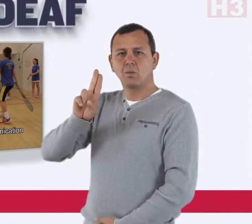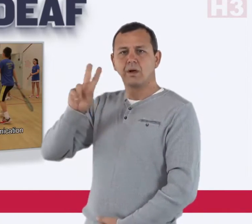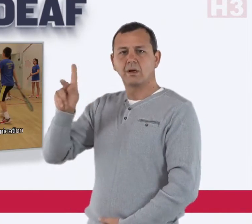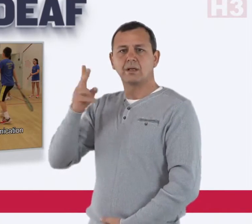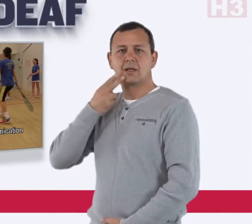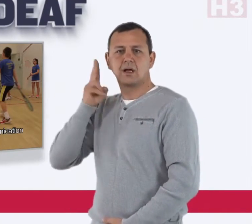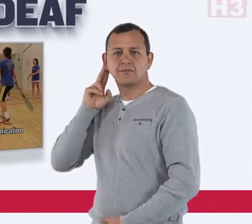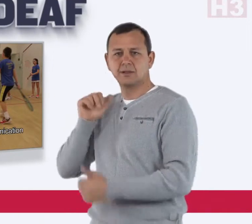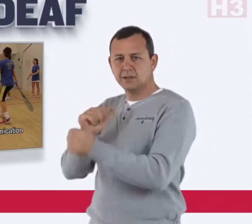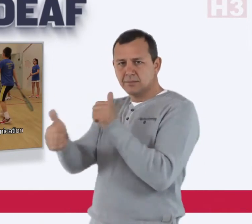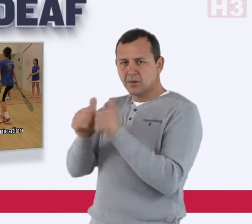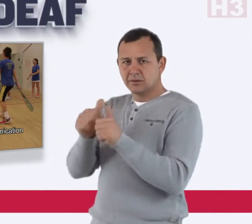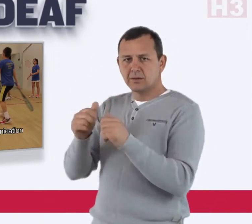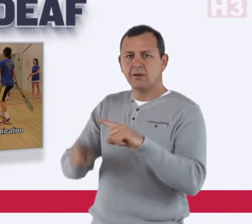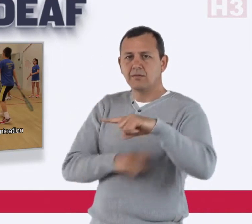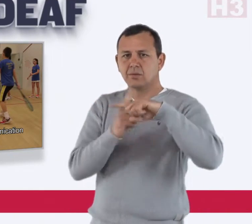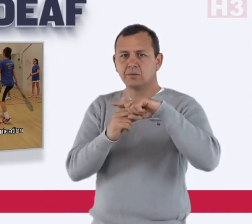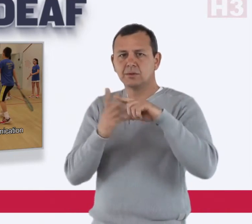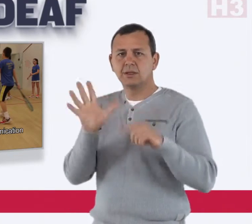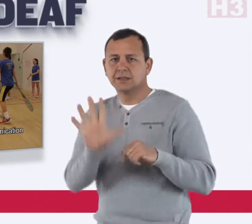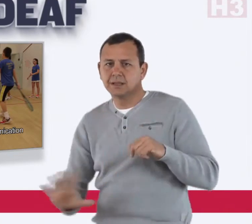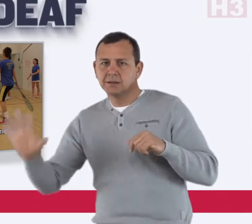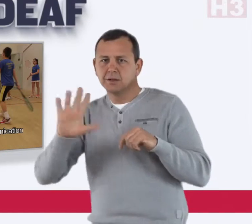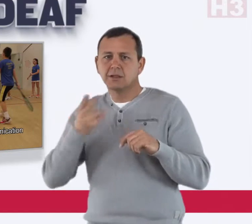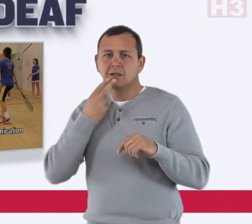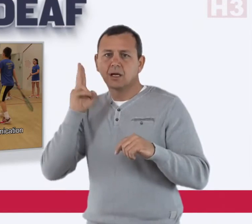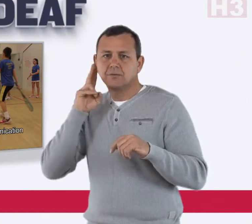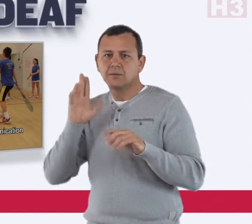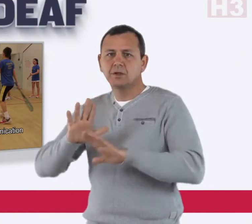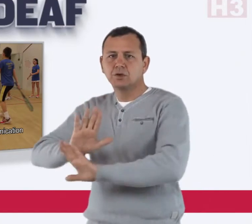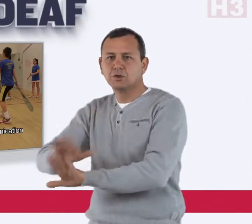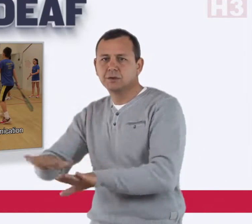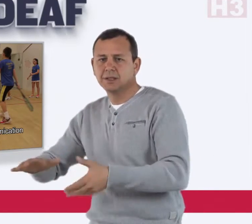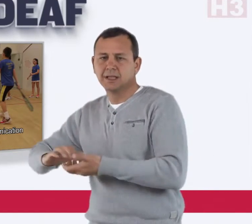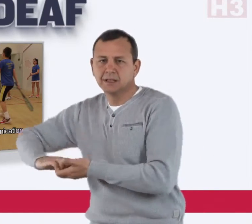UK Deaf Sport and the National Deaf Children’s